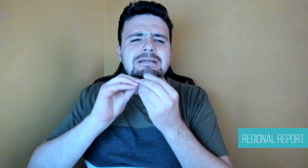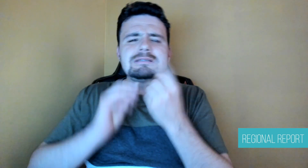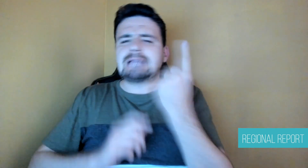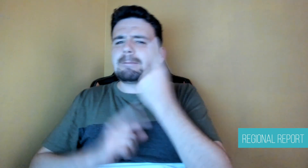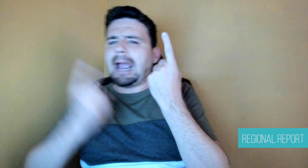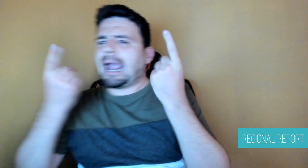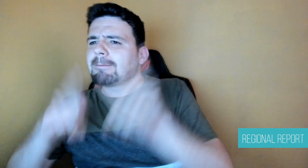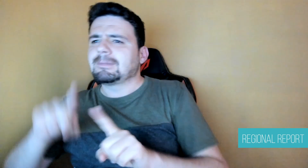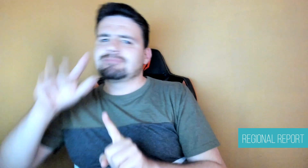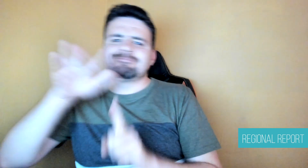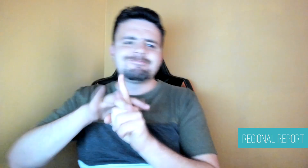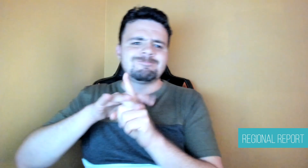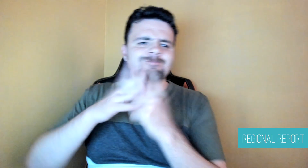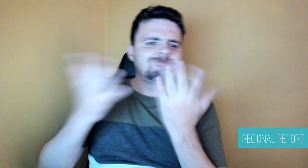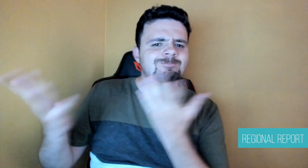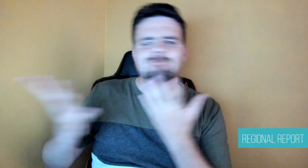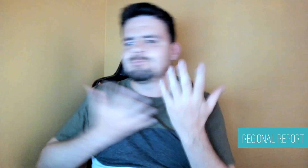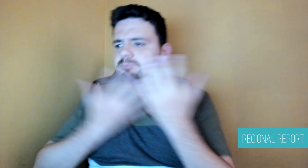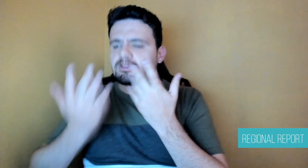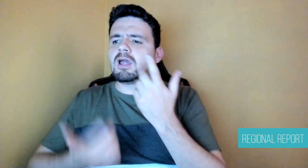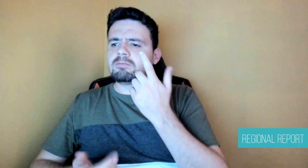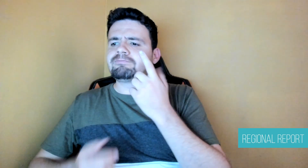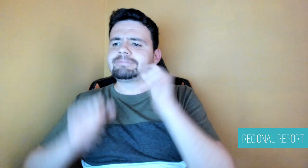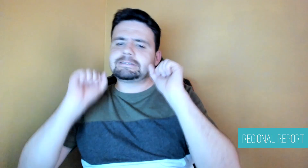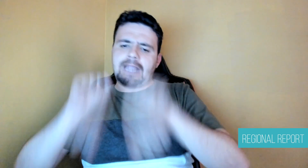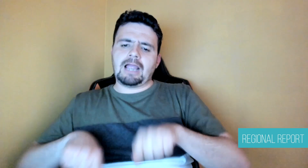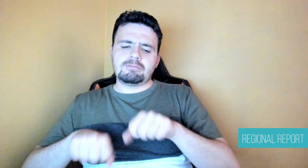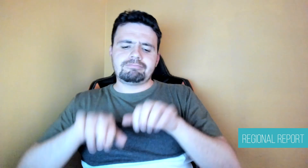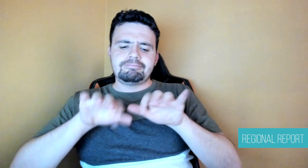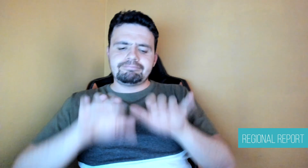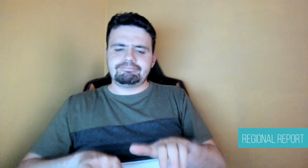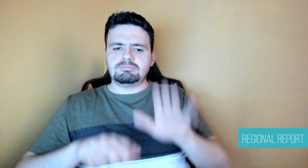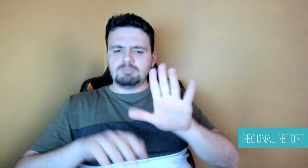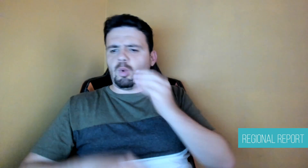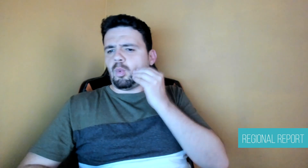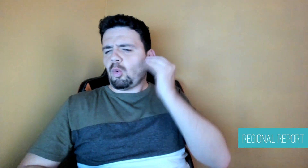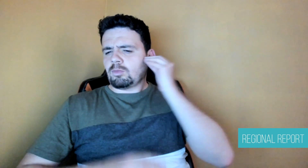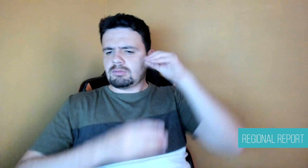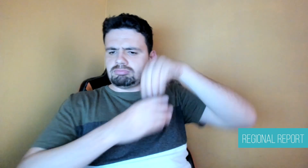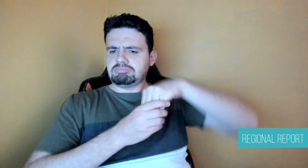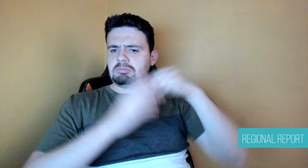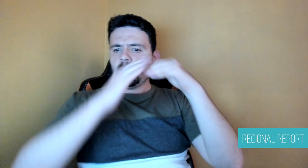mobile and home telephony services. To access the video